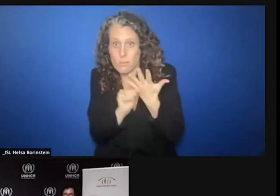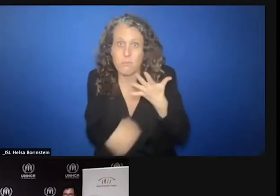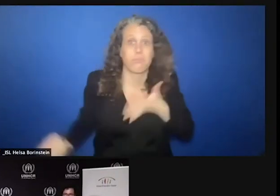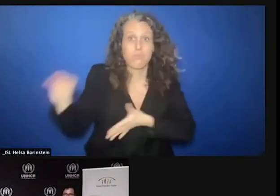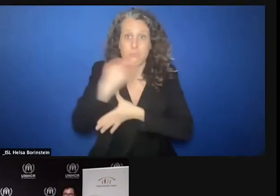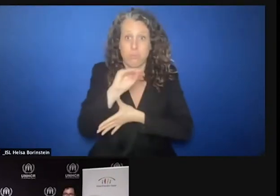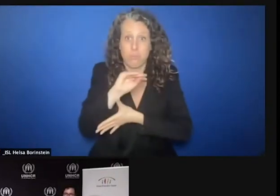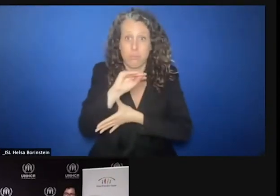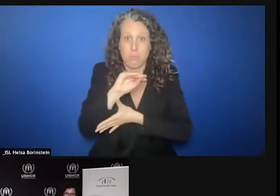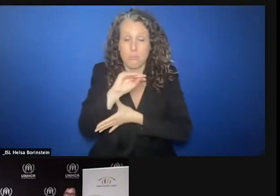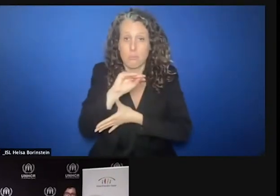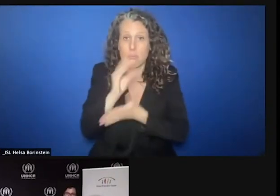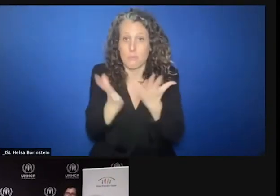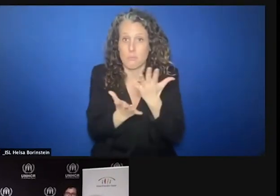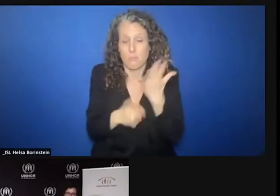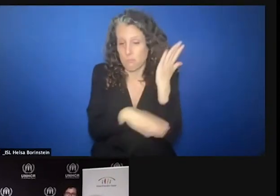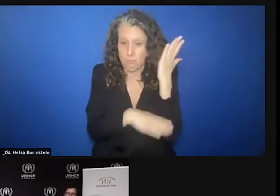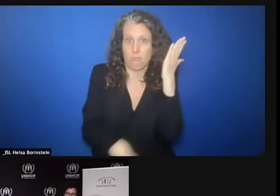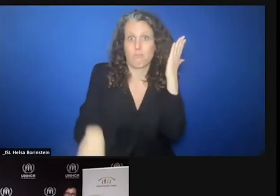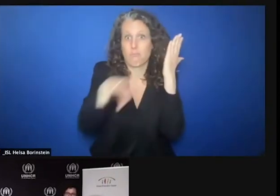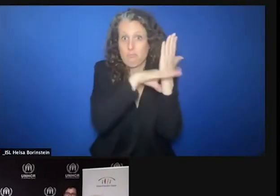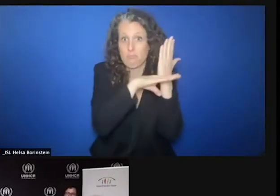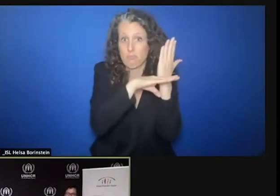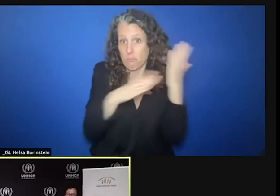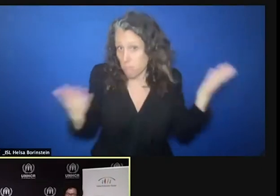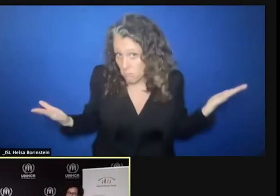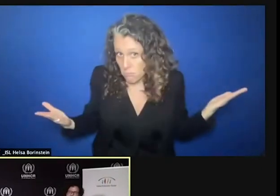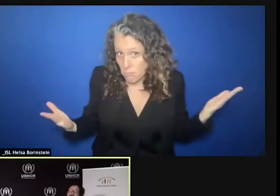the local level doing protection? >> WILLIAM CHEMALY: We must. It's